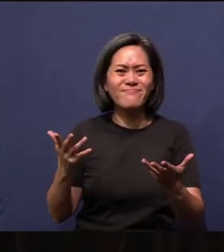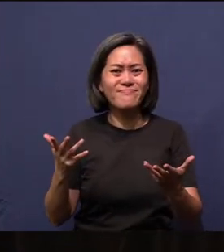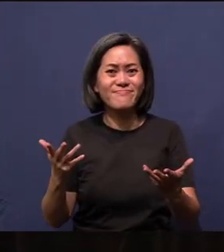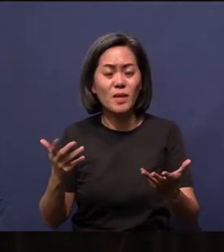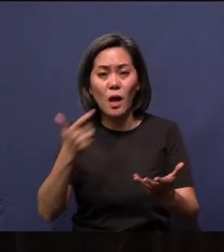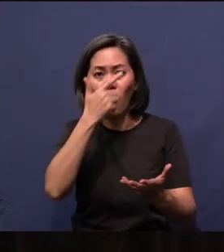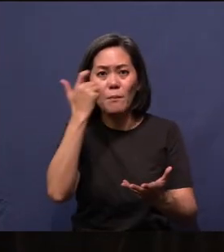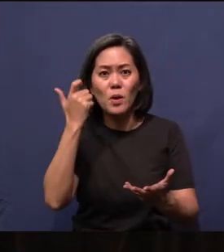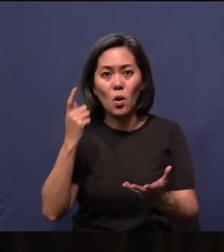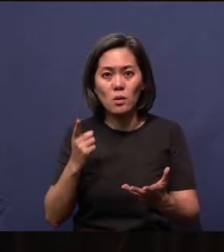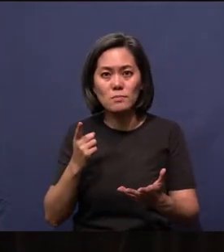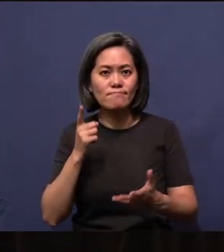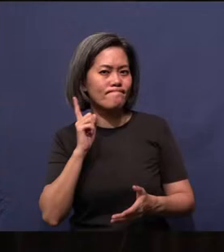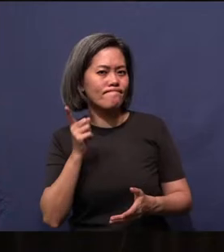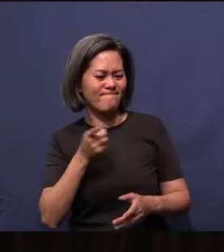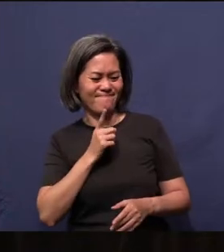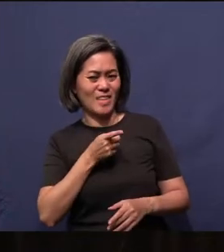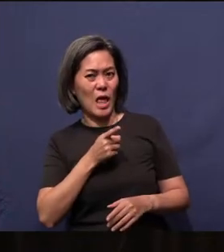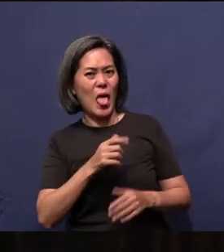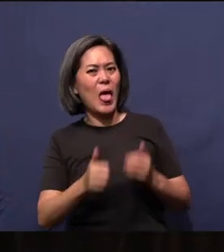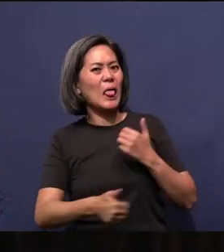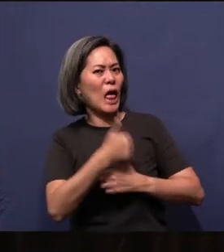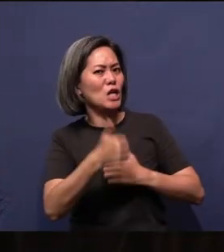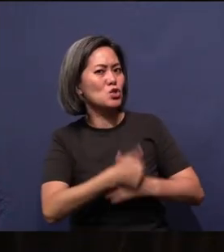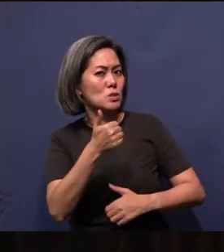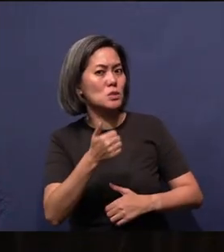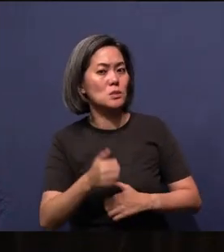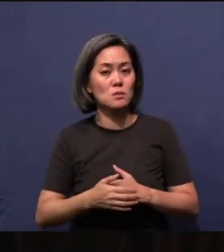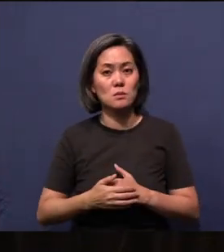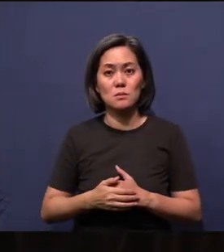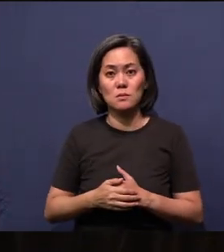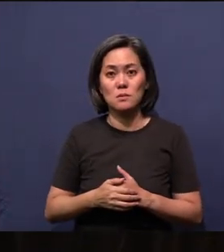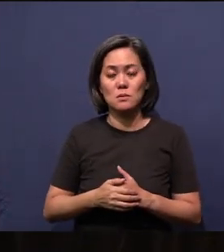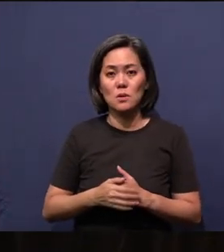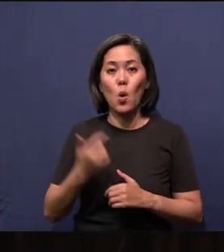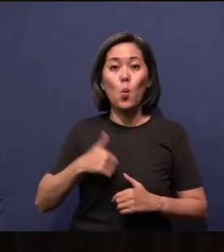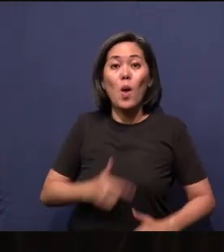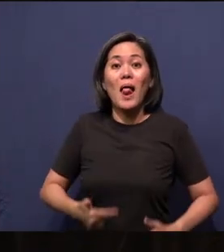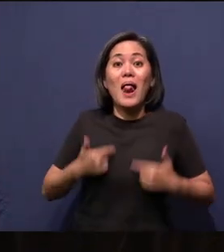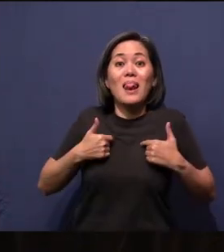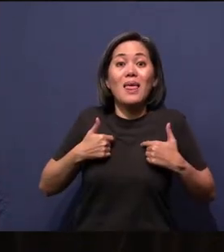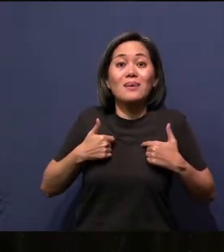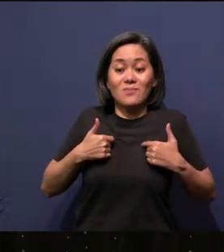that could be dangerous. We live in dangerous times.